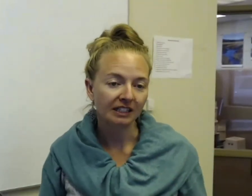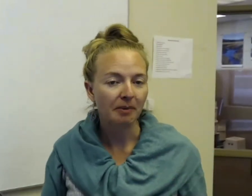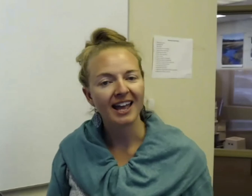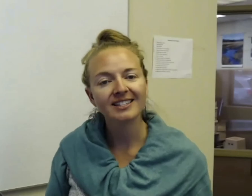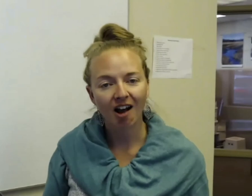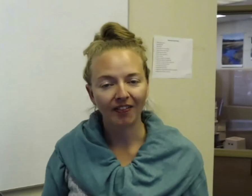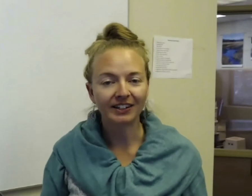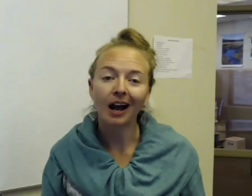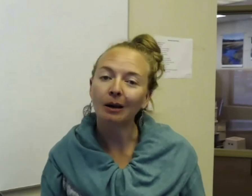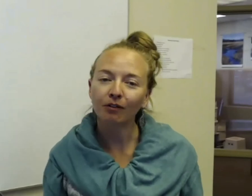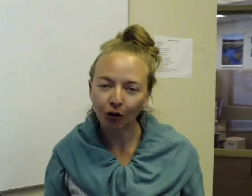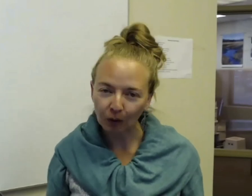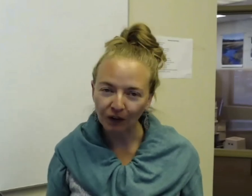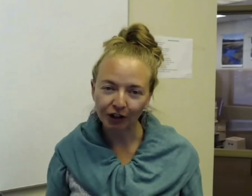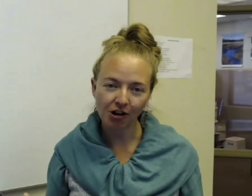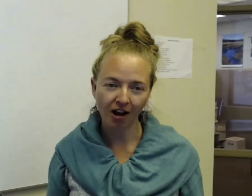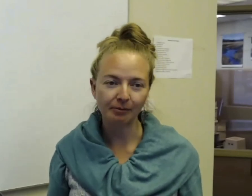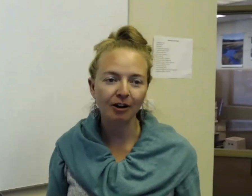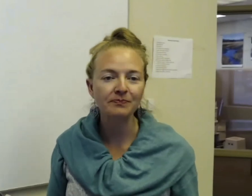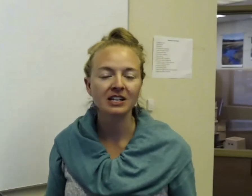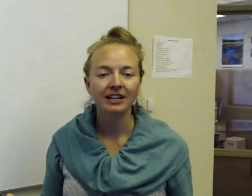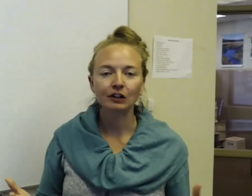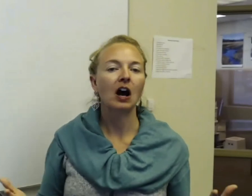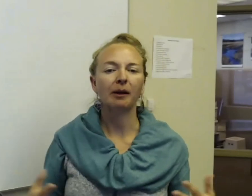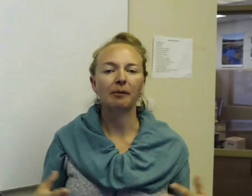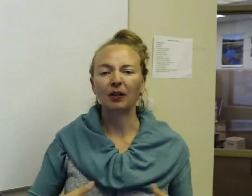depends on the type of turtle that you're talking about. You're talking about, like